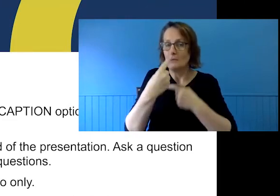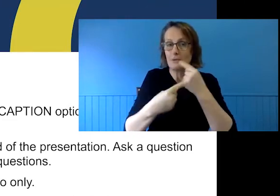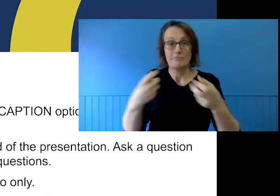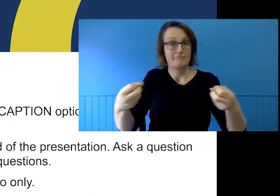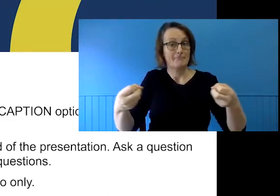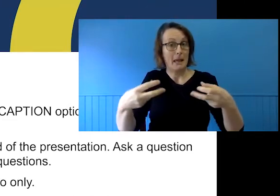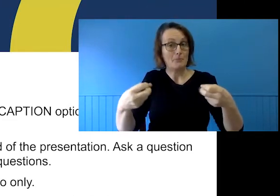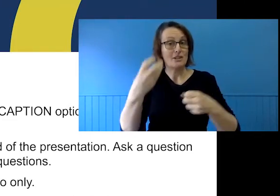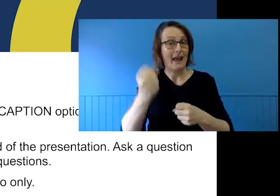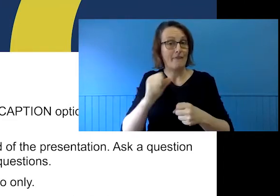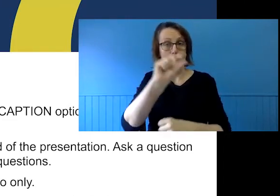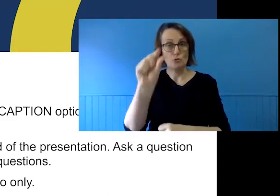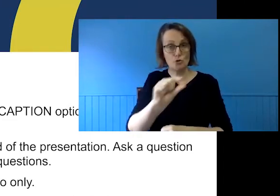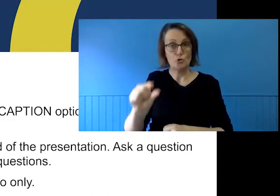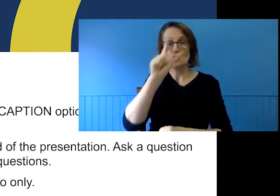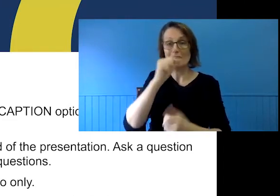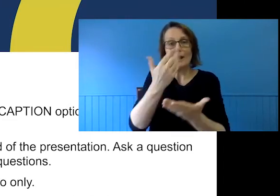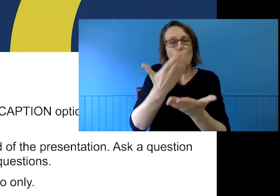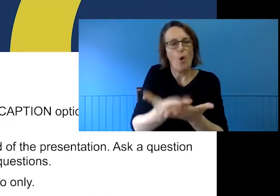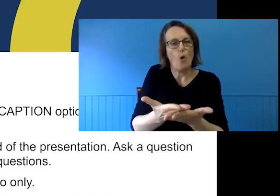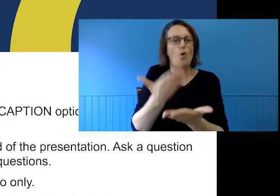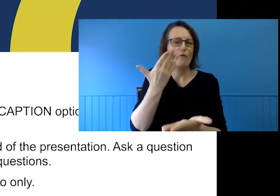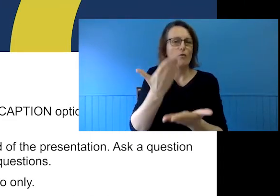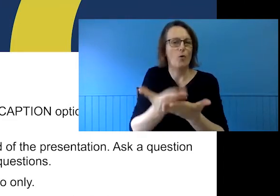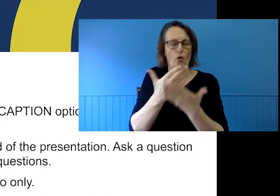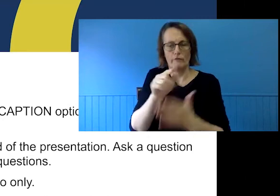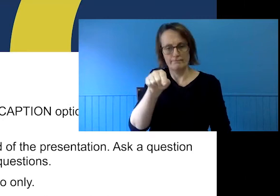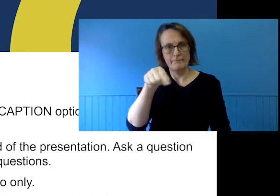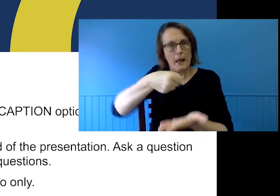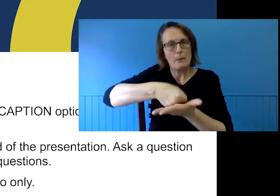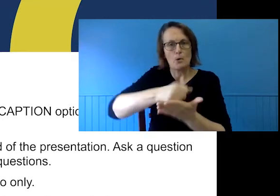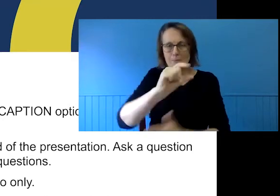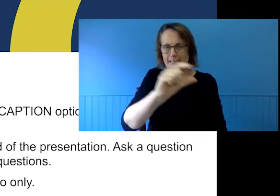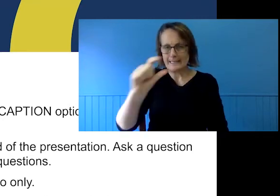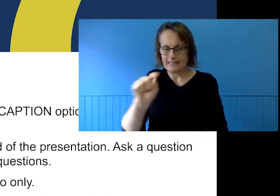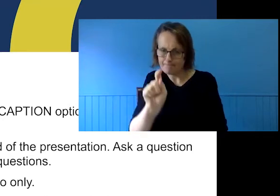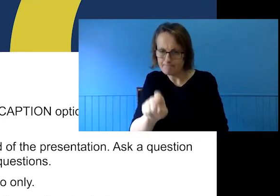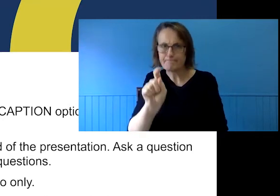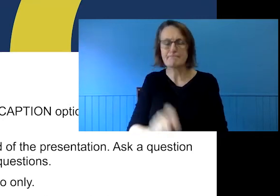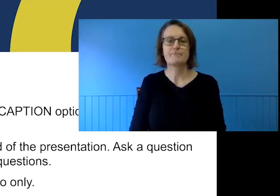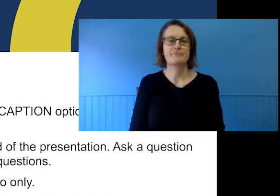it can be toggled on or off using the CC button below. As always, use